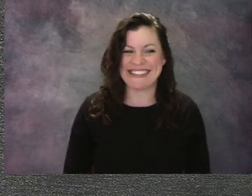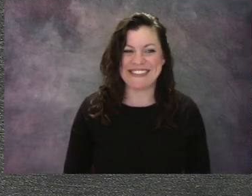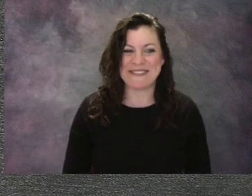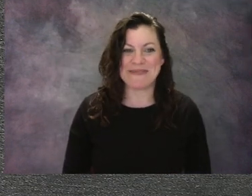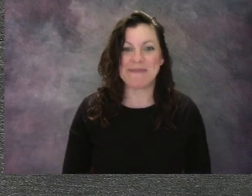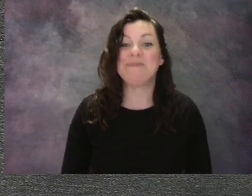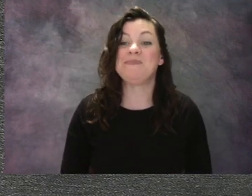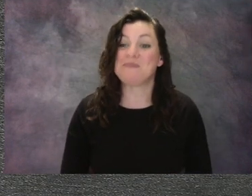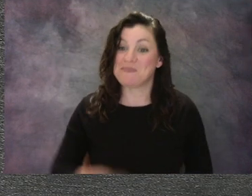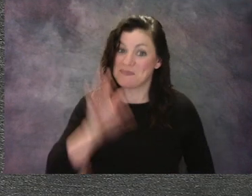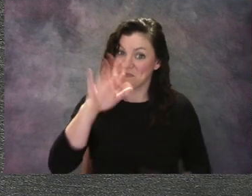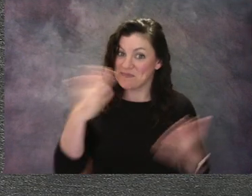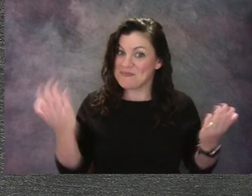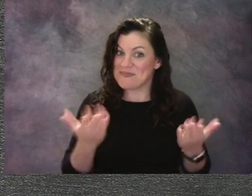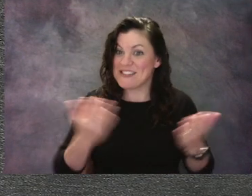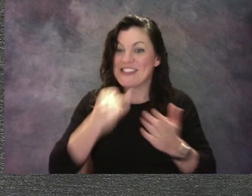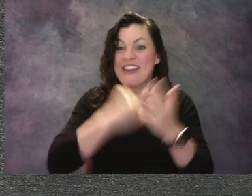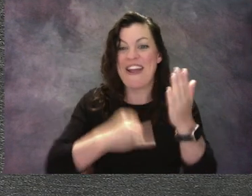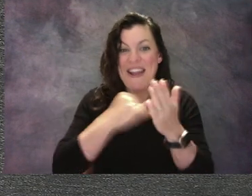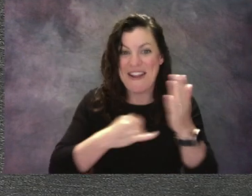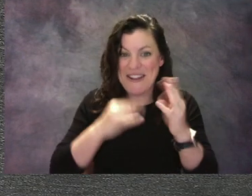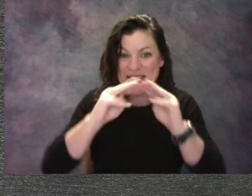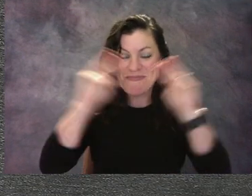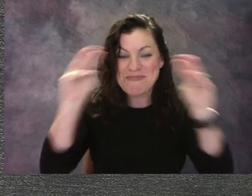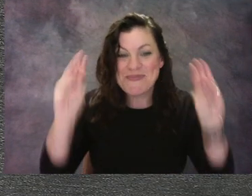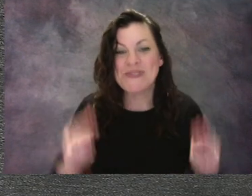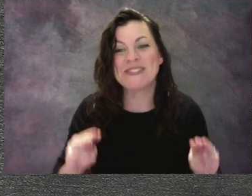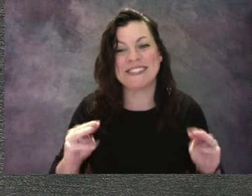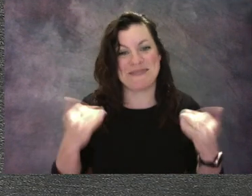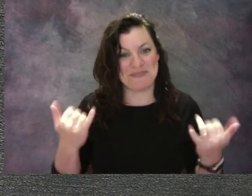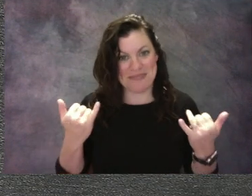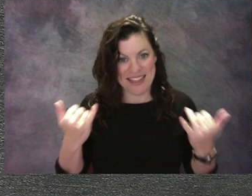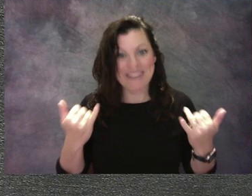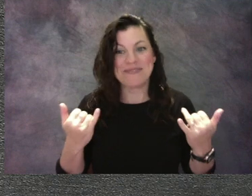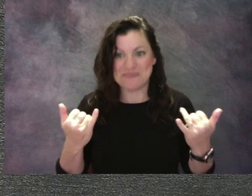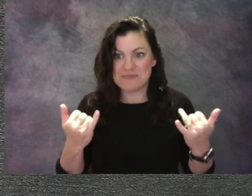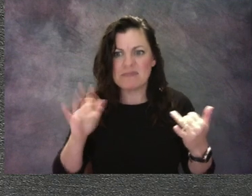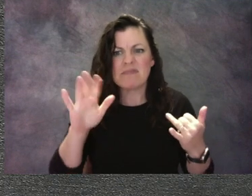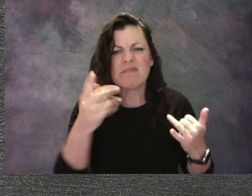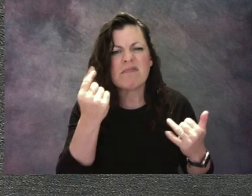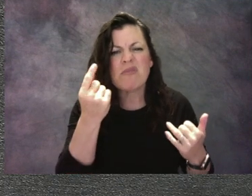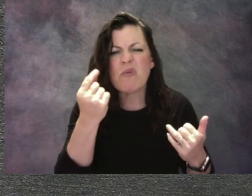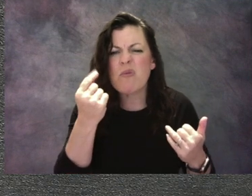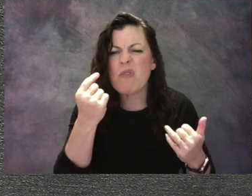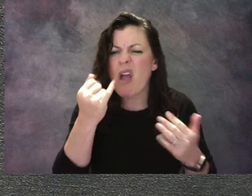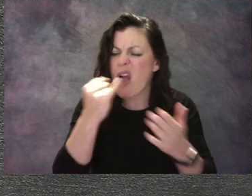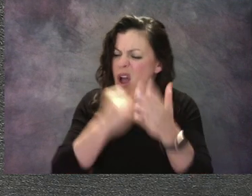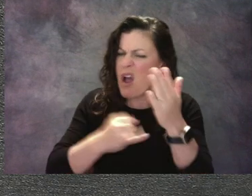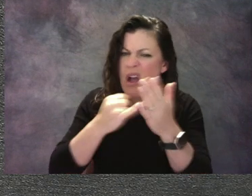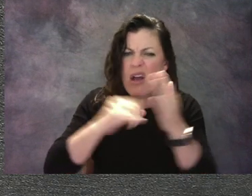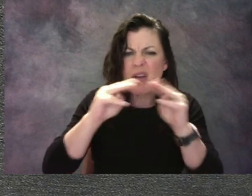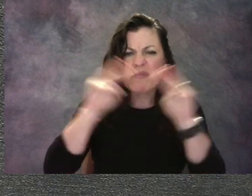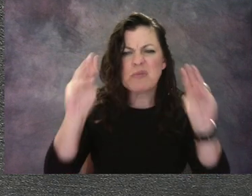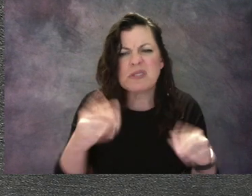Well, here we are inside the museum. Now, what is an art museum? An art museum is a place that has